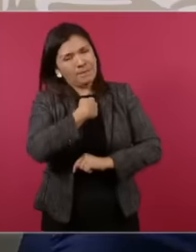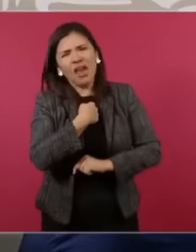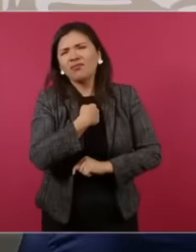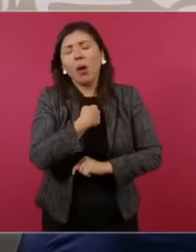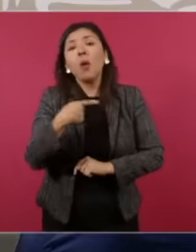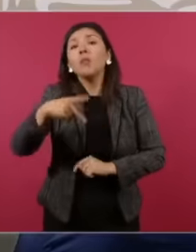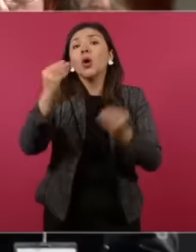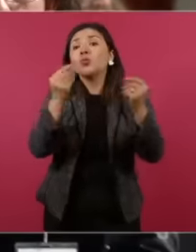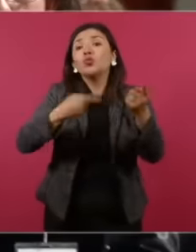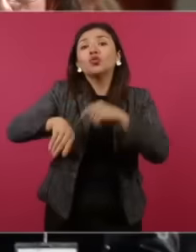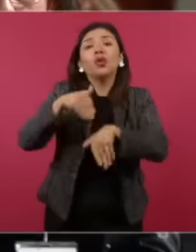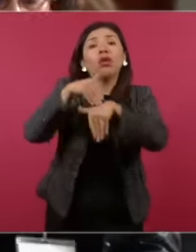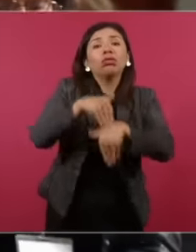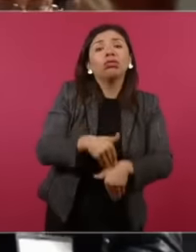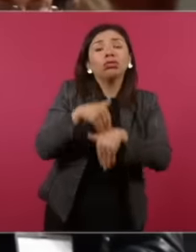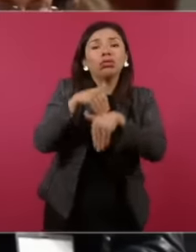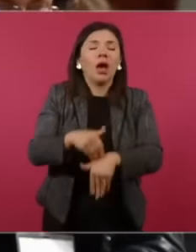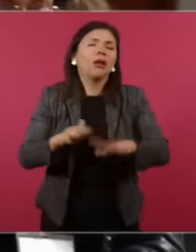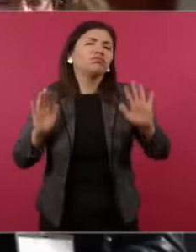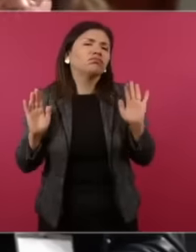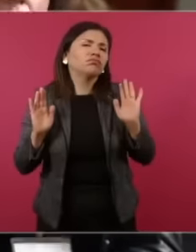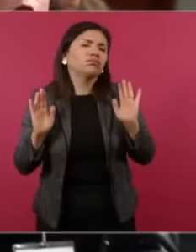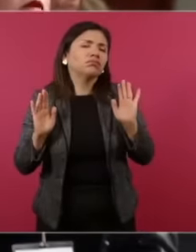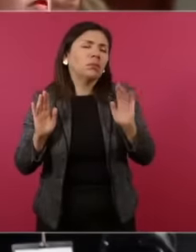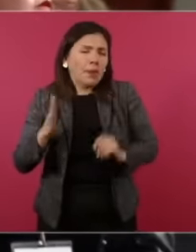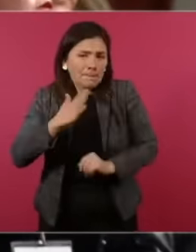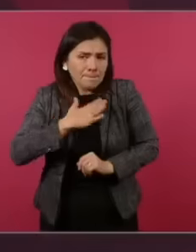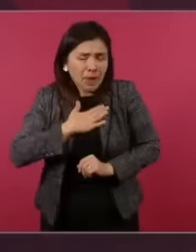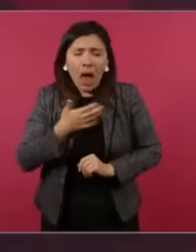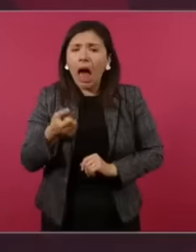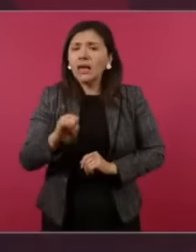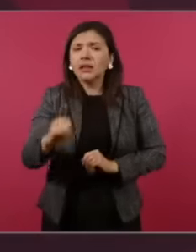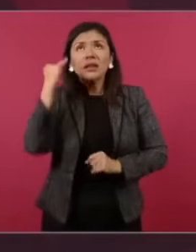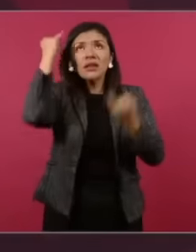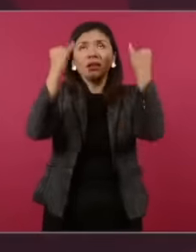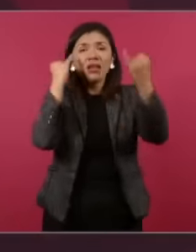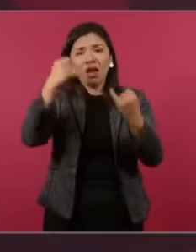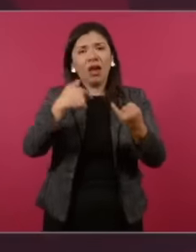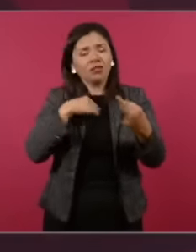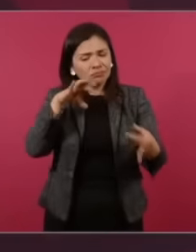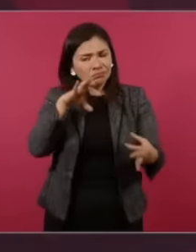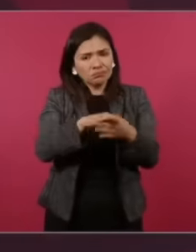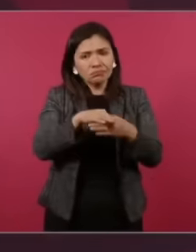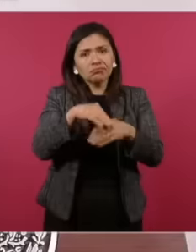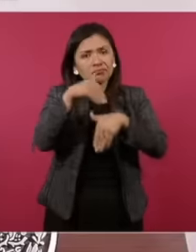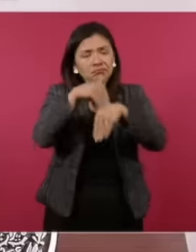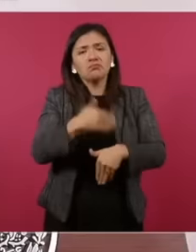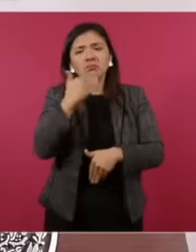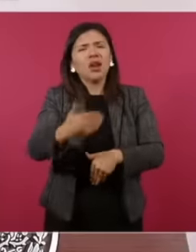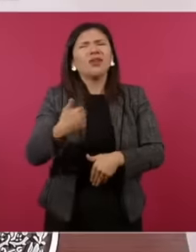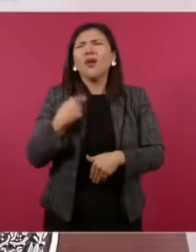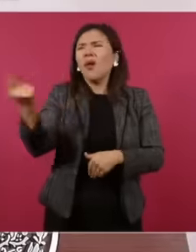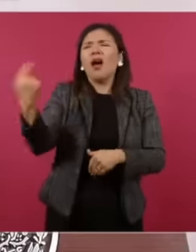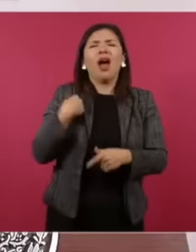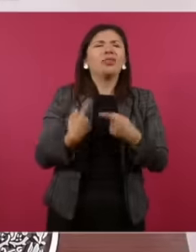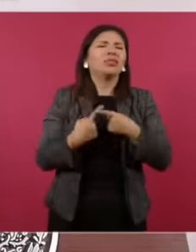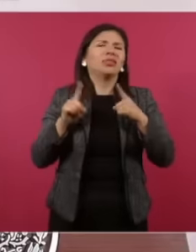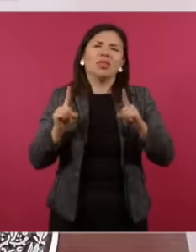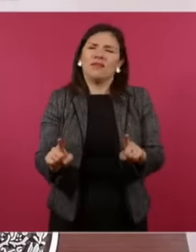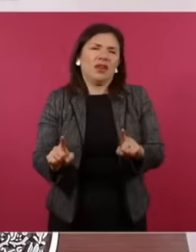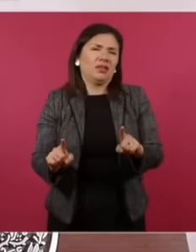also upset by issues of principles of ideals because we are different, but you